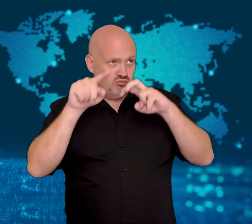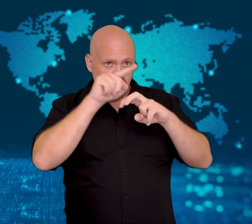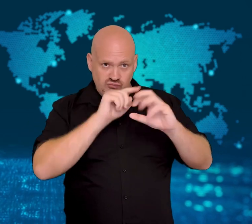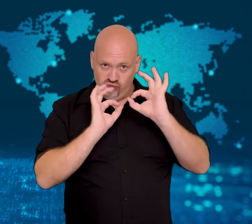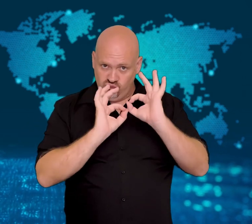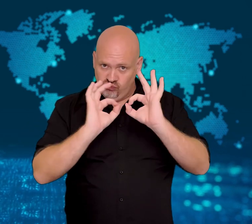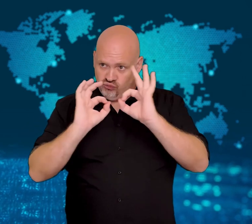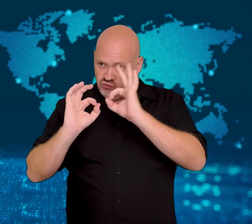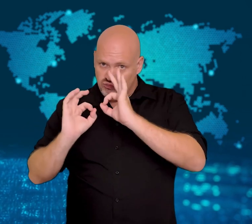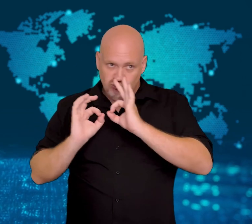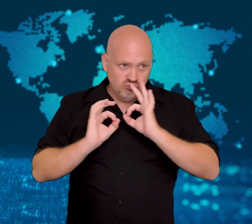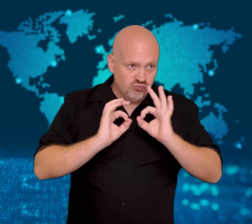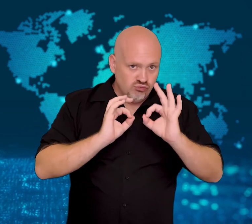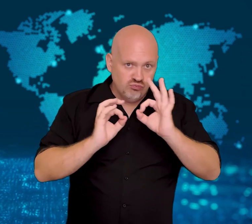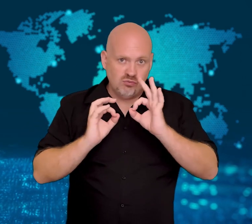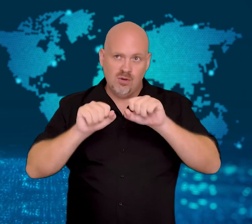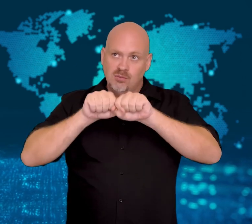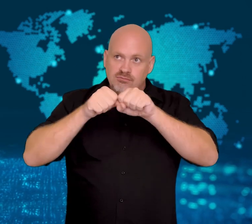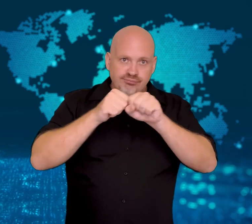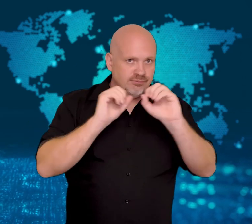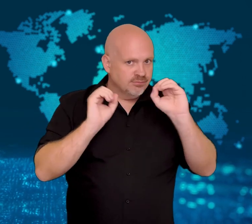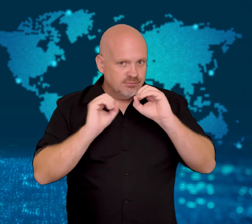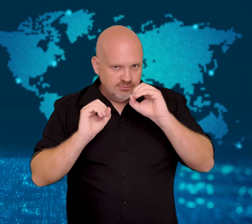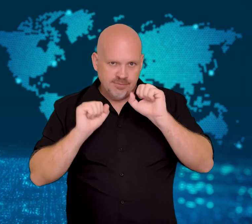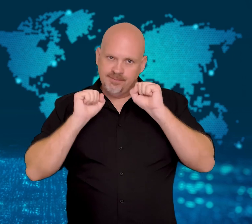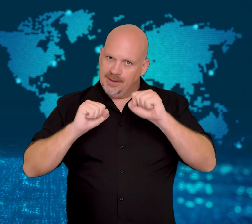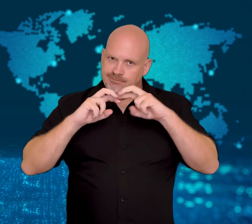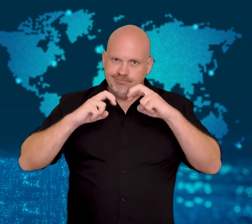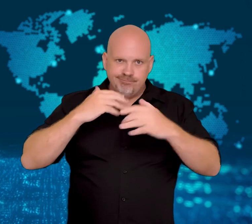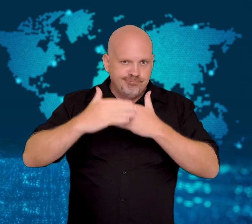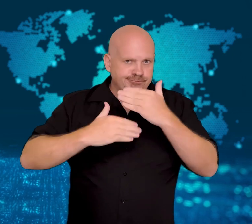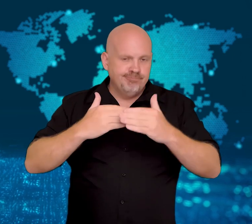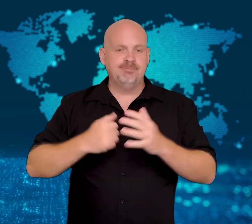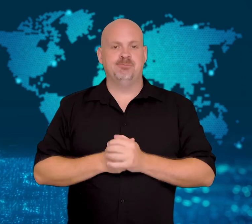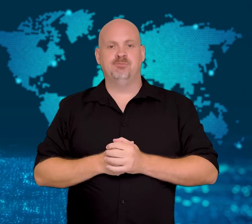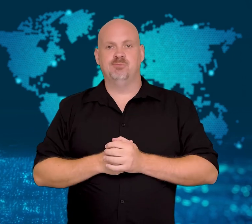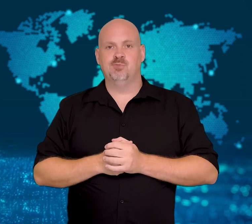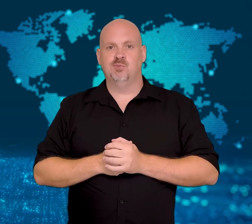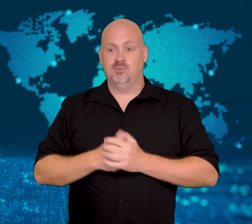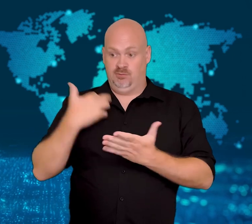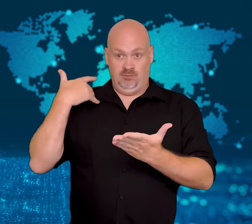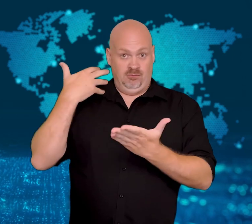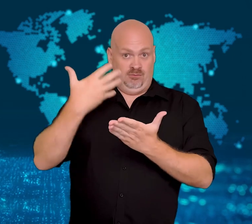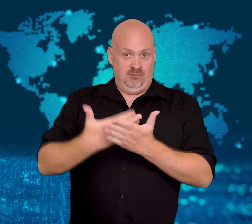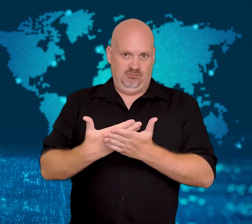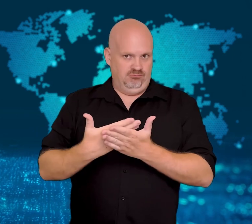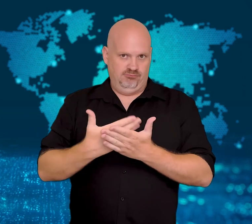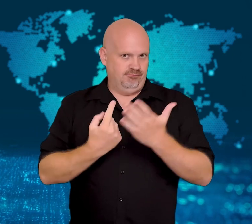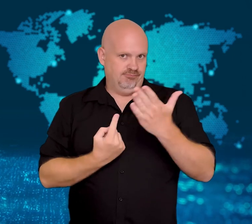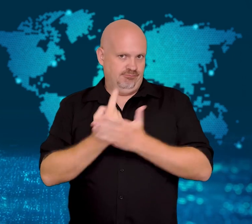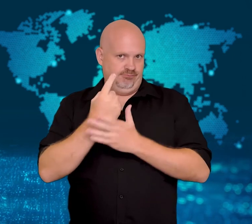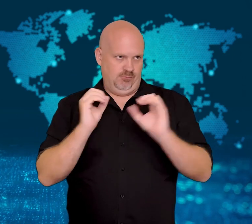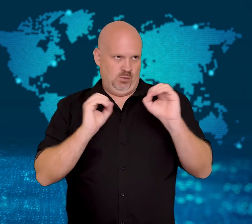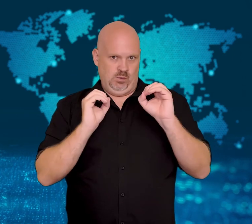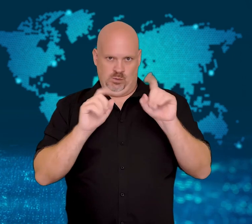reviewing the safety requirements of similar performance activities.